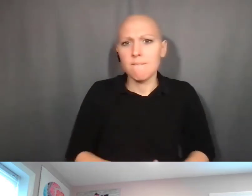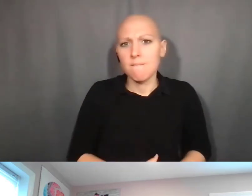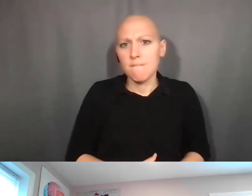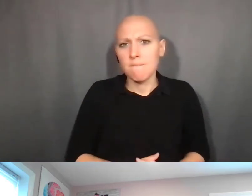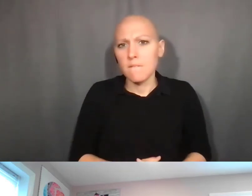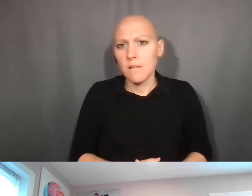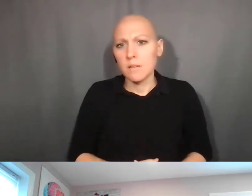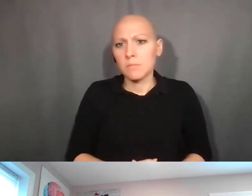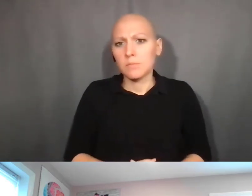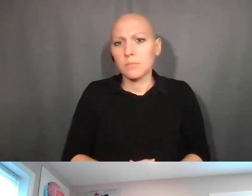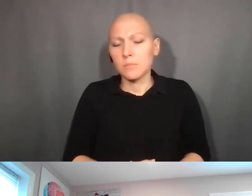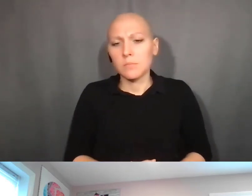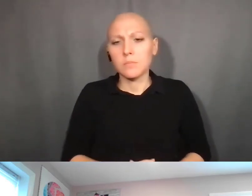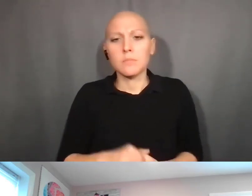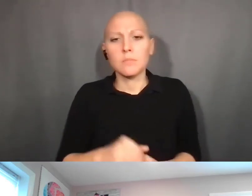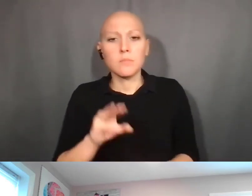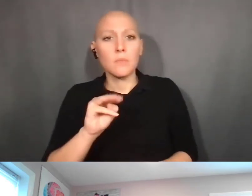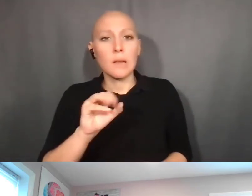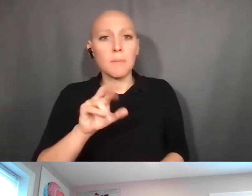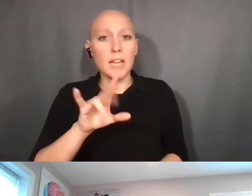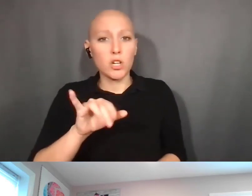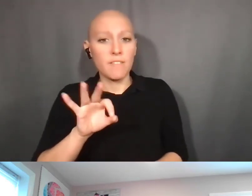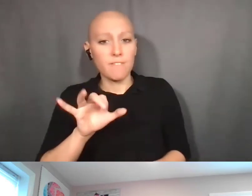Mary Fran Deutsch: You can actually search in RePORTER.